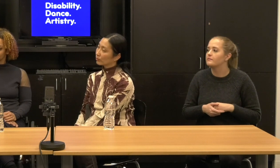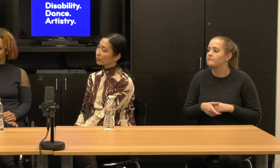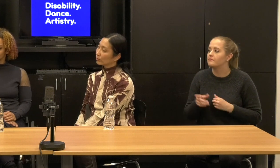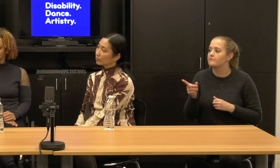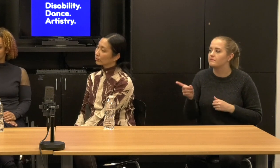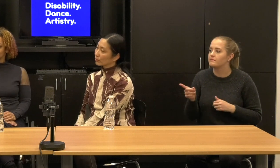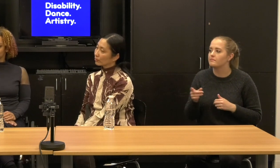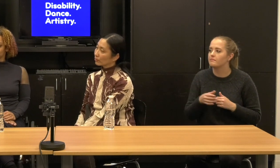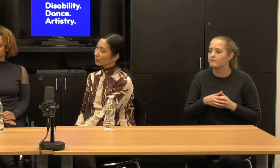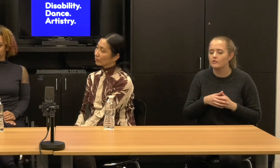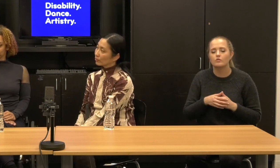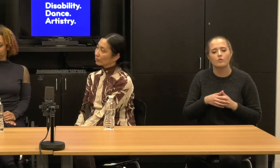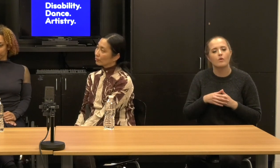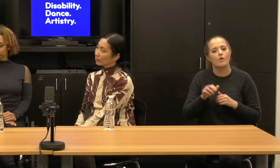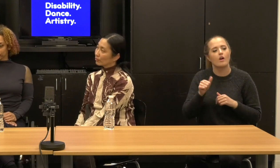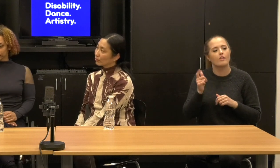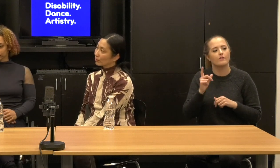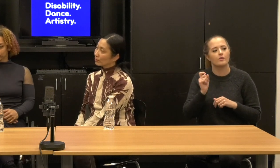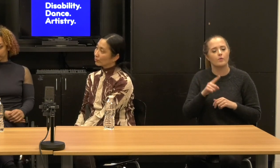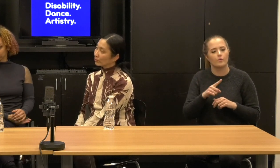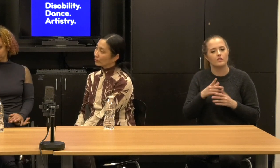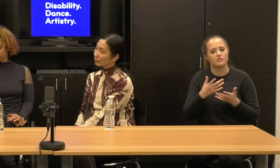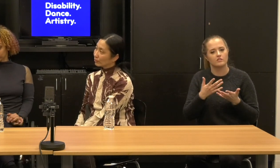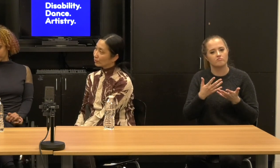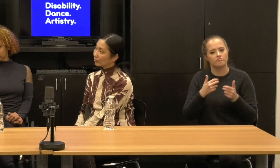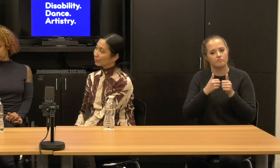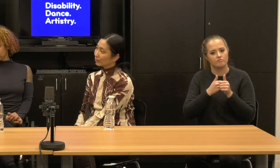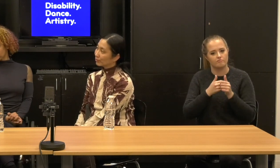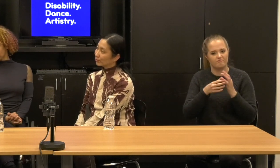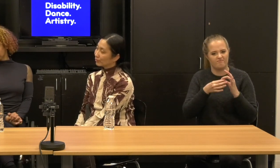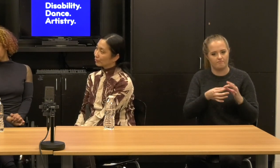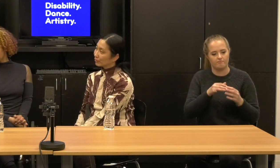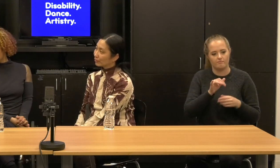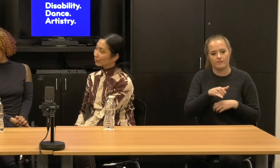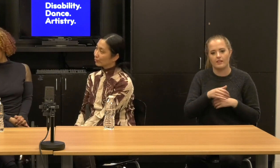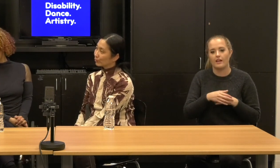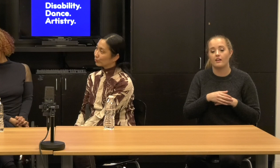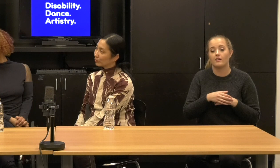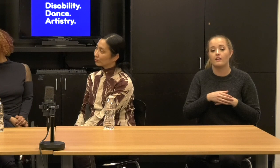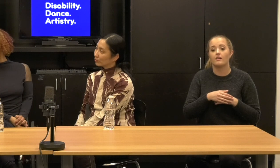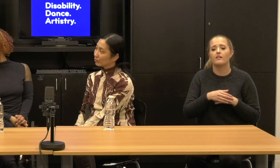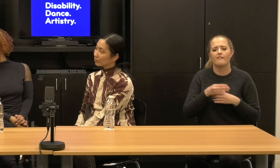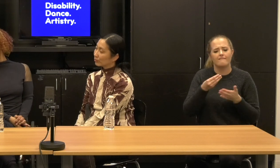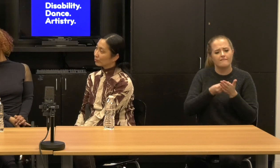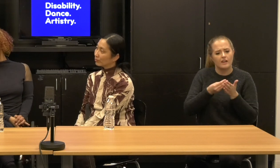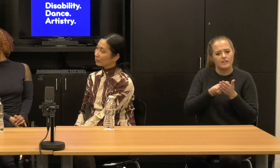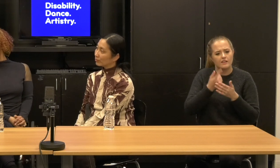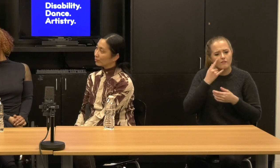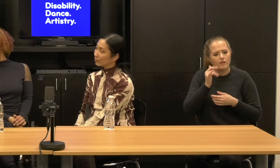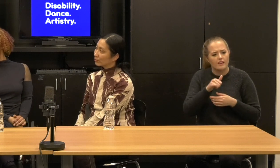so, you know, you're saying we need funding for that. Um, what else? I mean, what does the field need now?